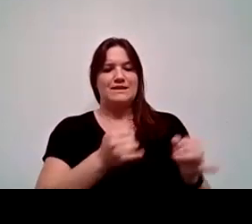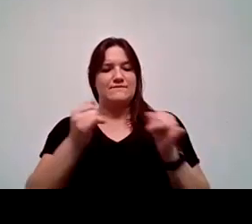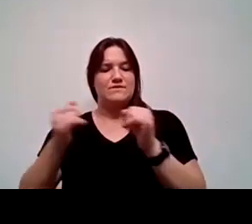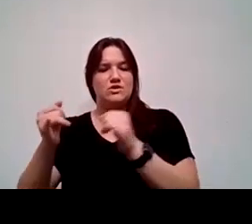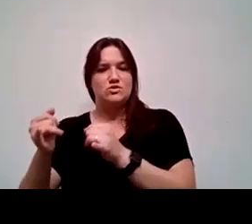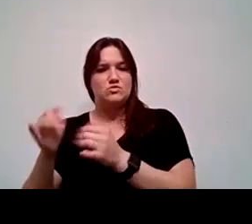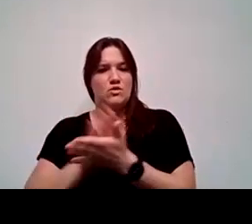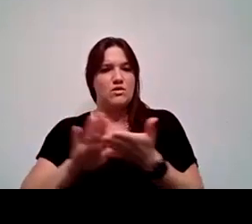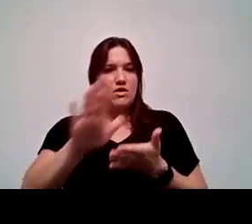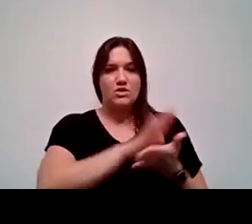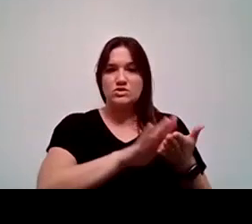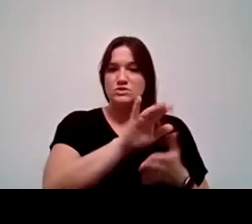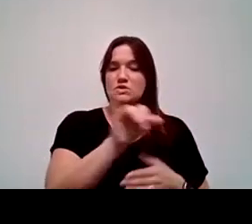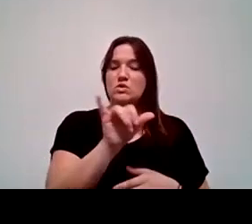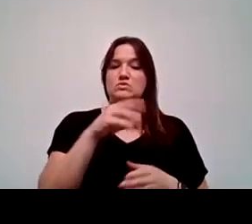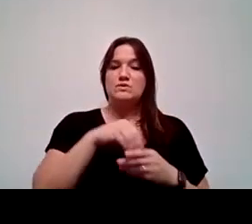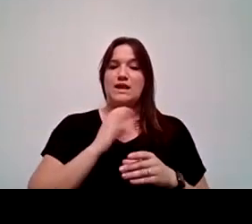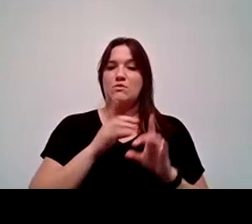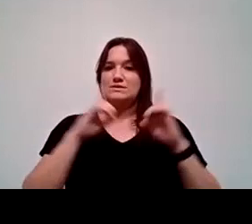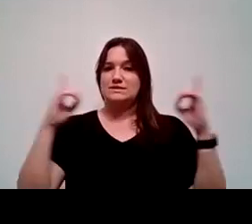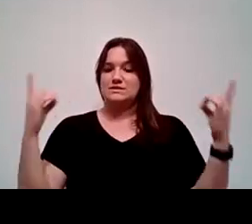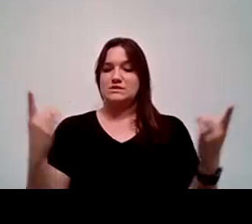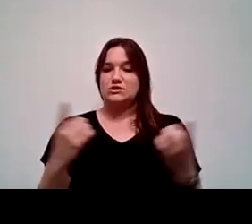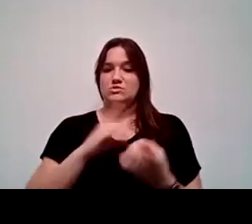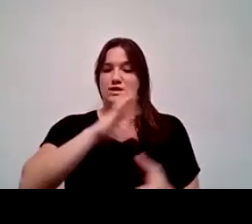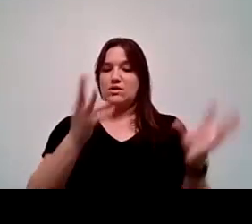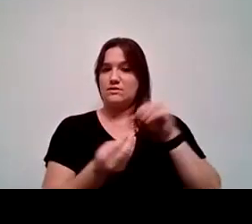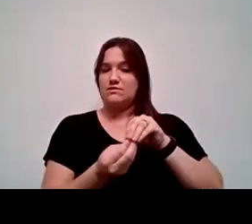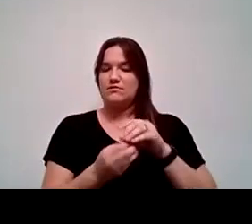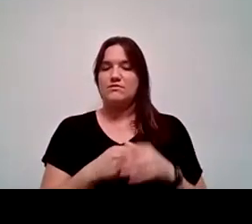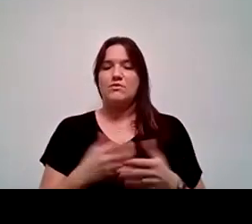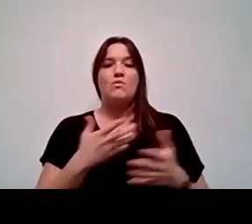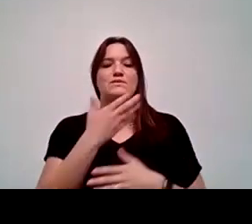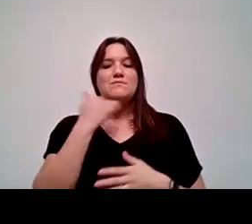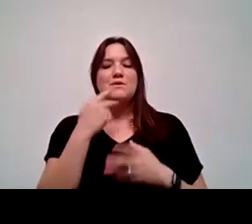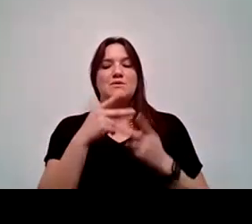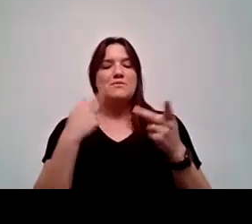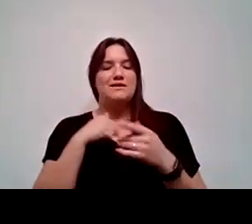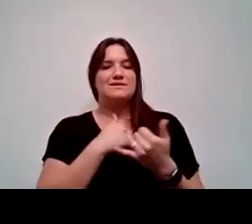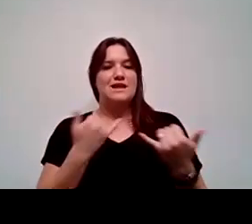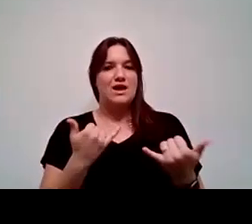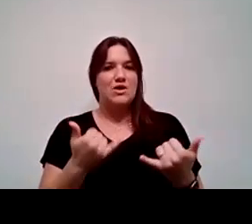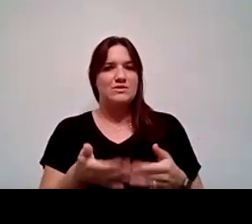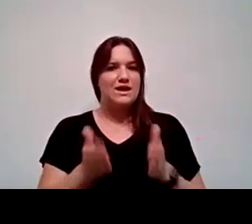and also within our district. So what better place to ask about leadership